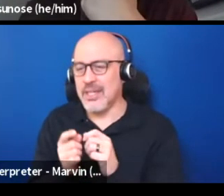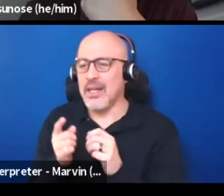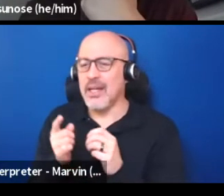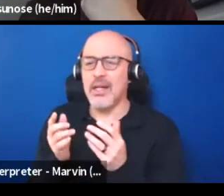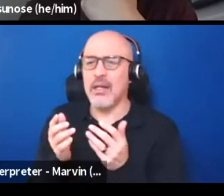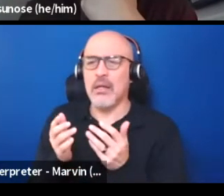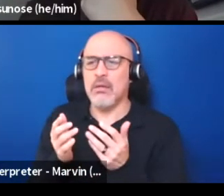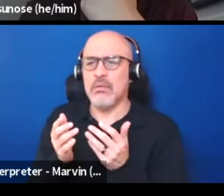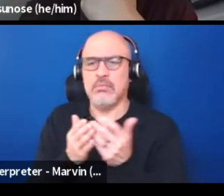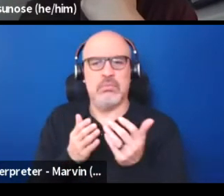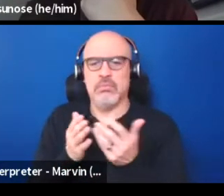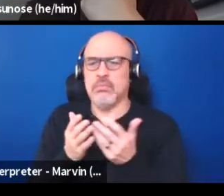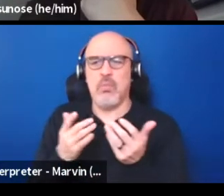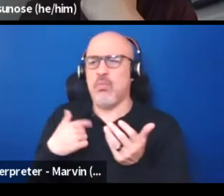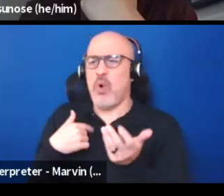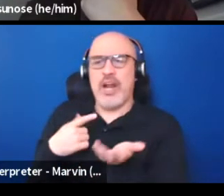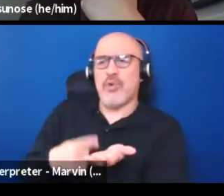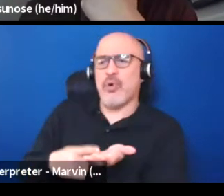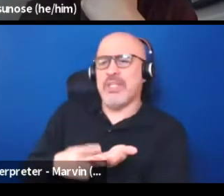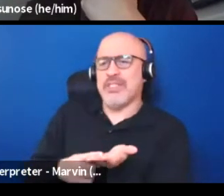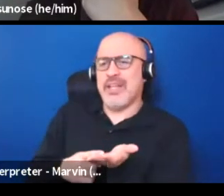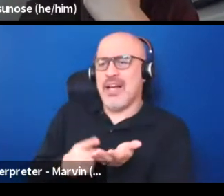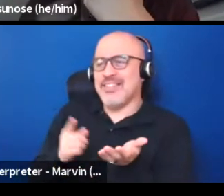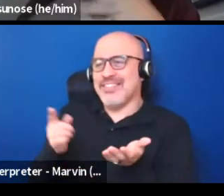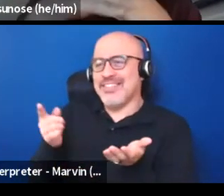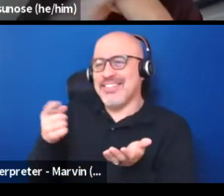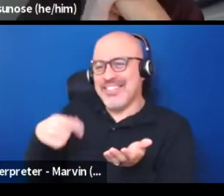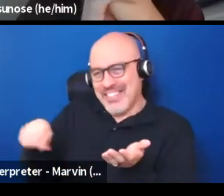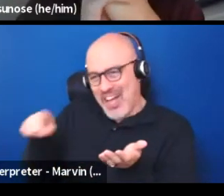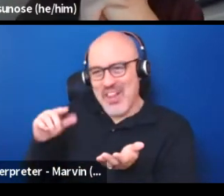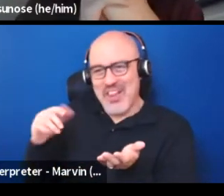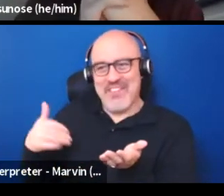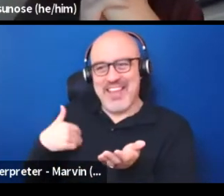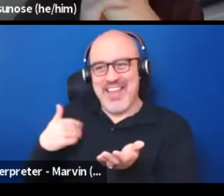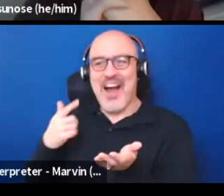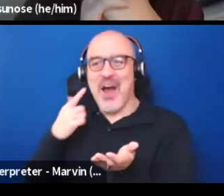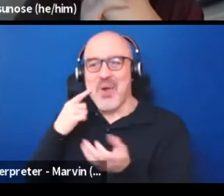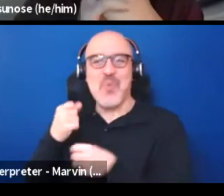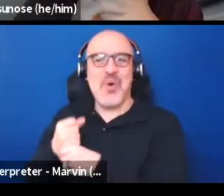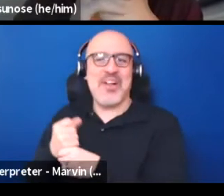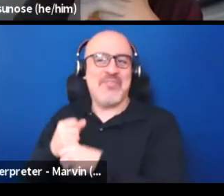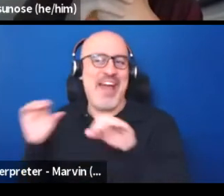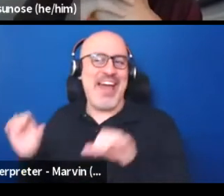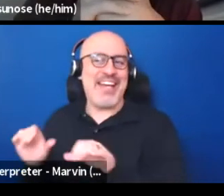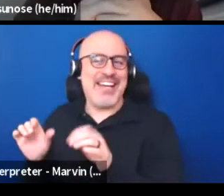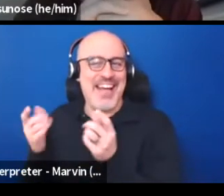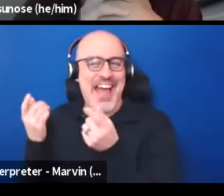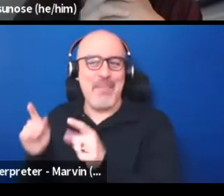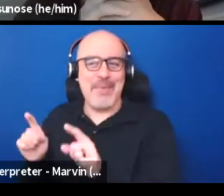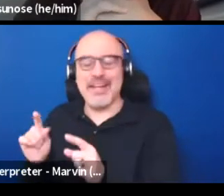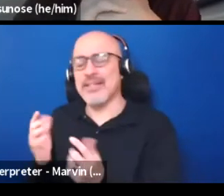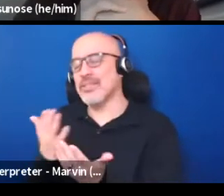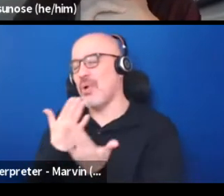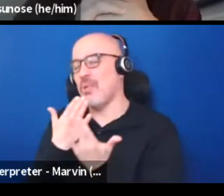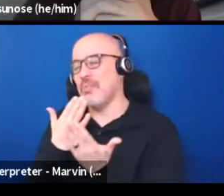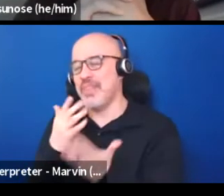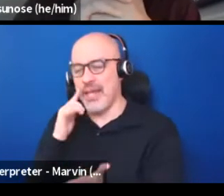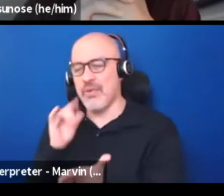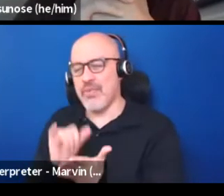Whatever we talk about, you all are gonna make happen in a lot of ways. So thank you for that. Thank you for that call out.